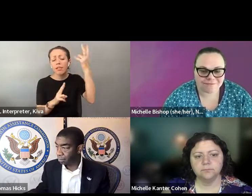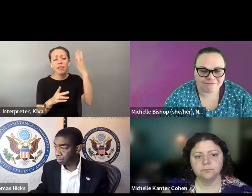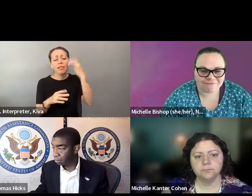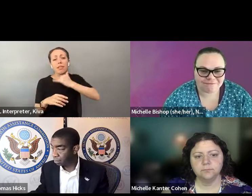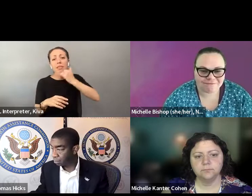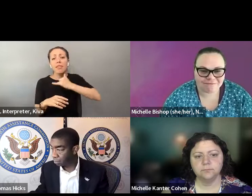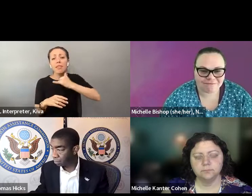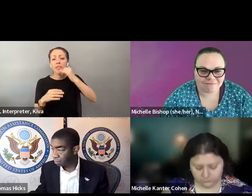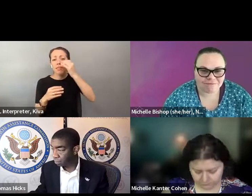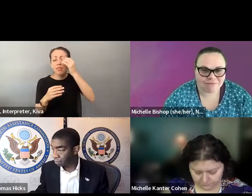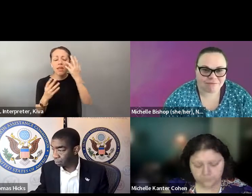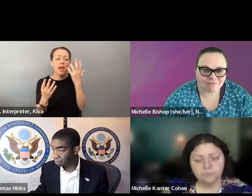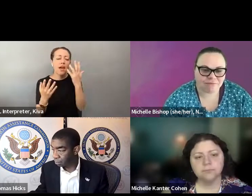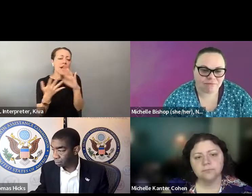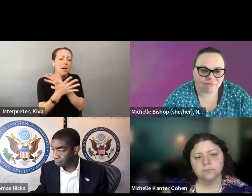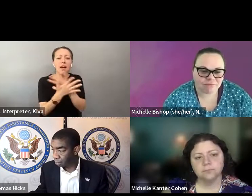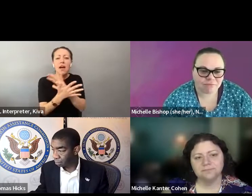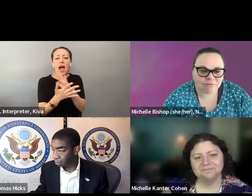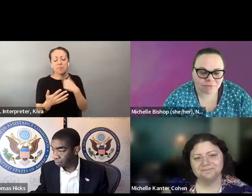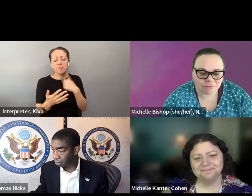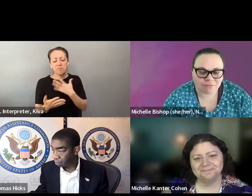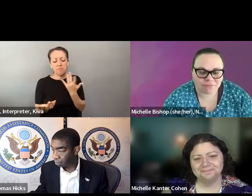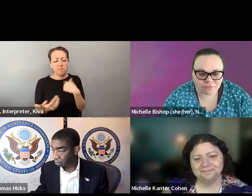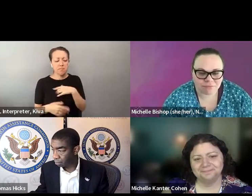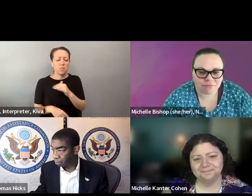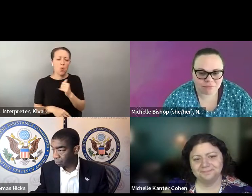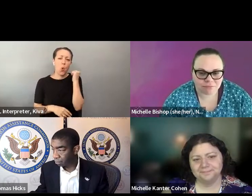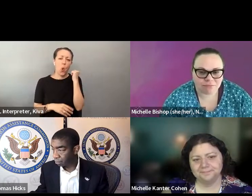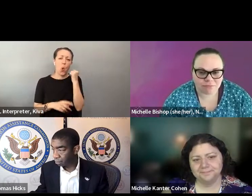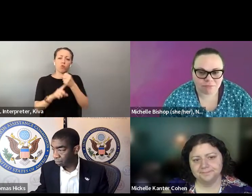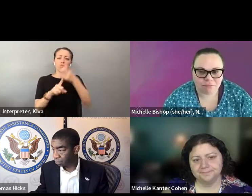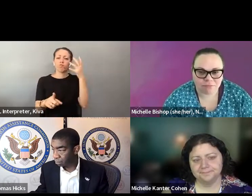to vote. There was a lot of misinformation. I don't need to -- I don't think I need to go into detail what